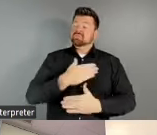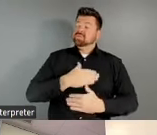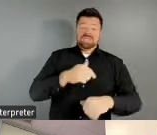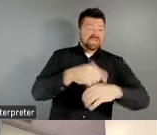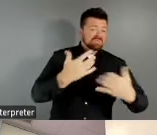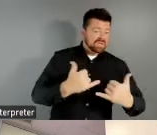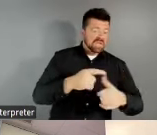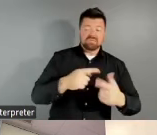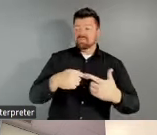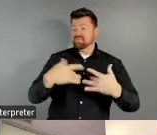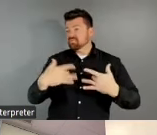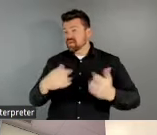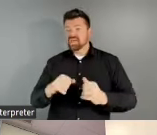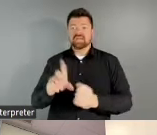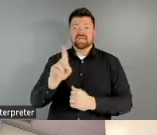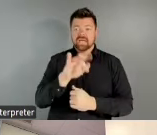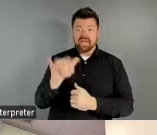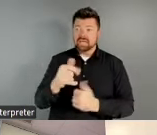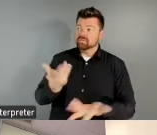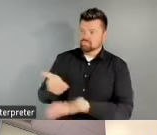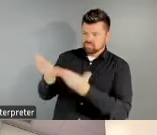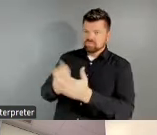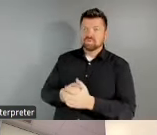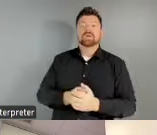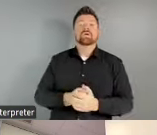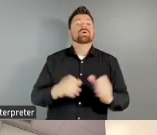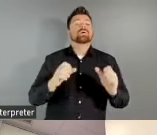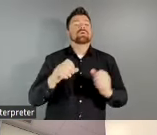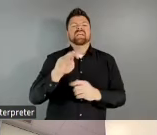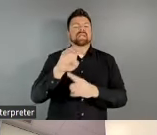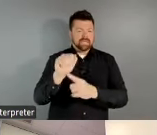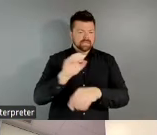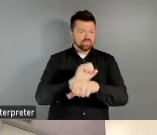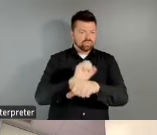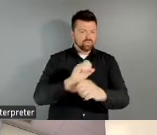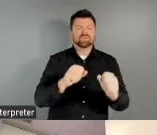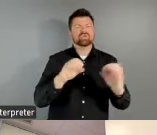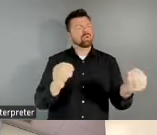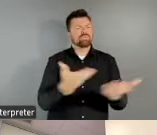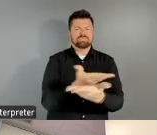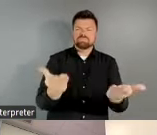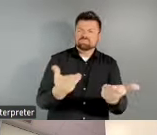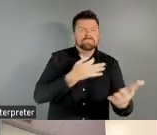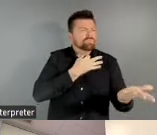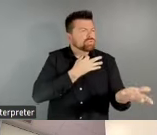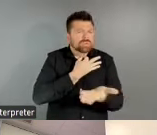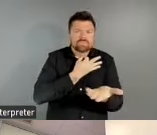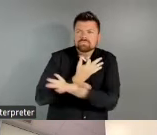work, and really curious to hear what folks want to know from this audience. We got great feedback